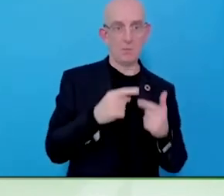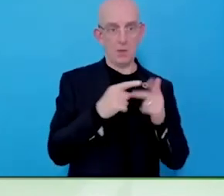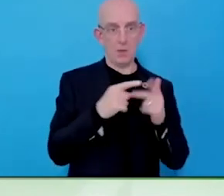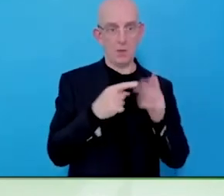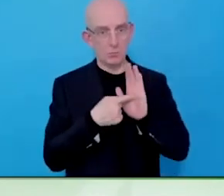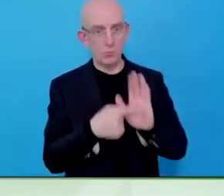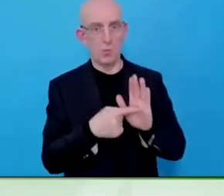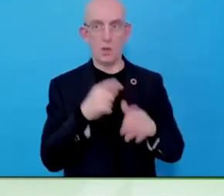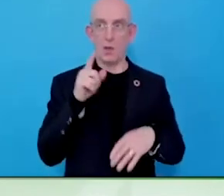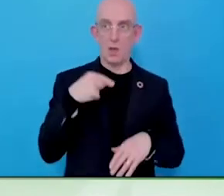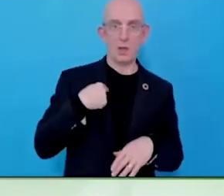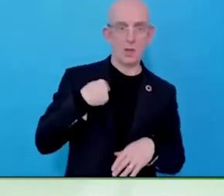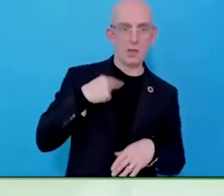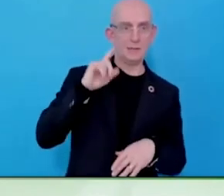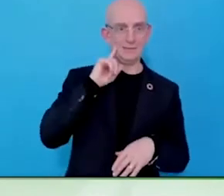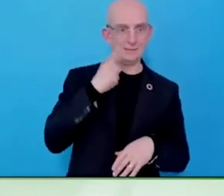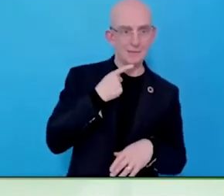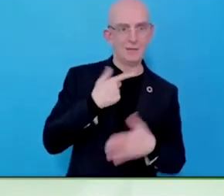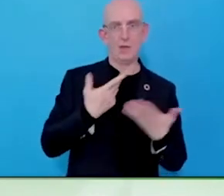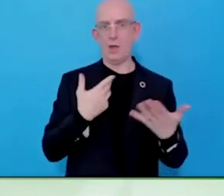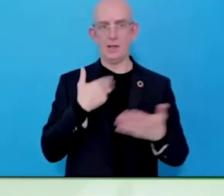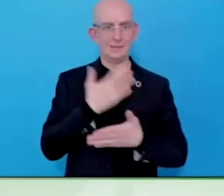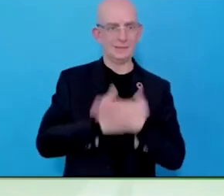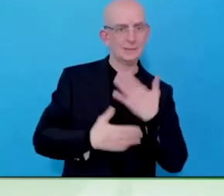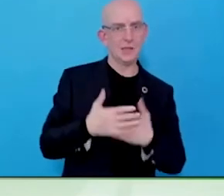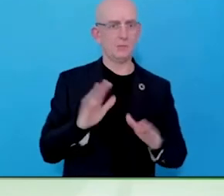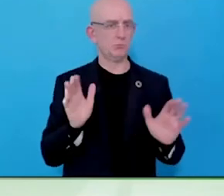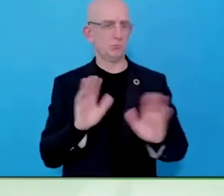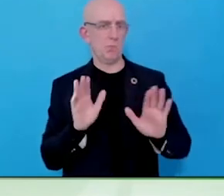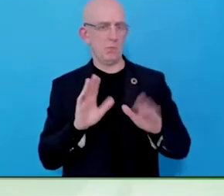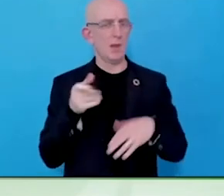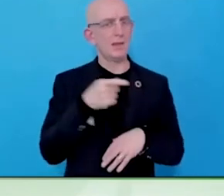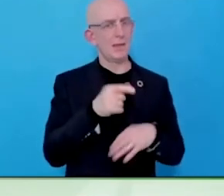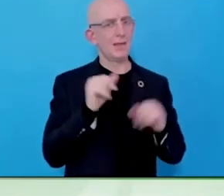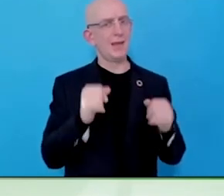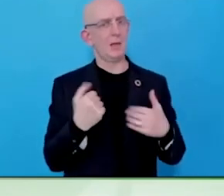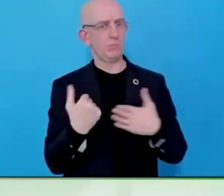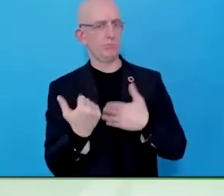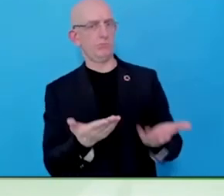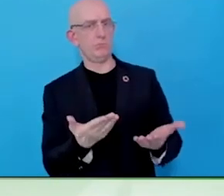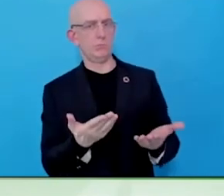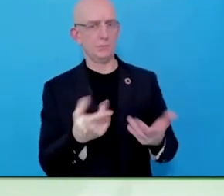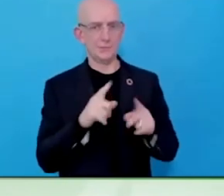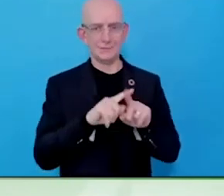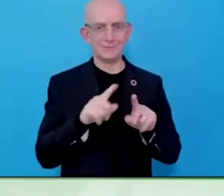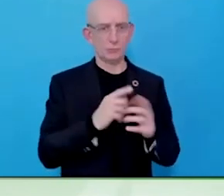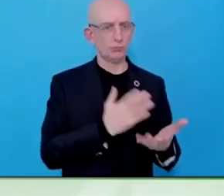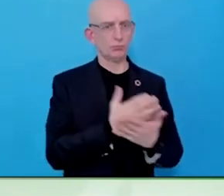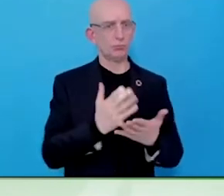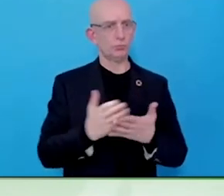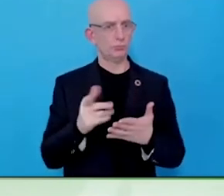So, that is something to build upon. Can you give me one example of a company which is doing really well?